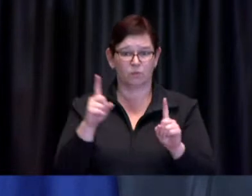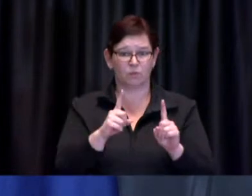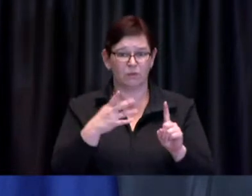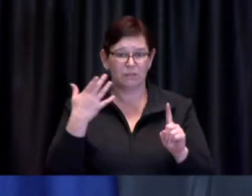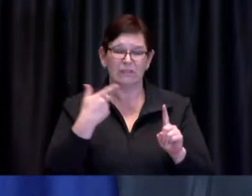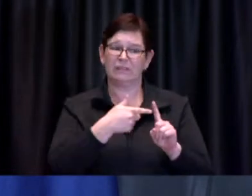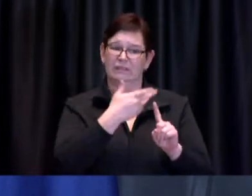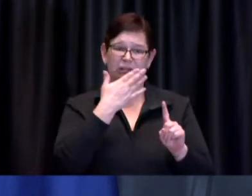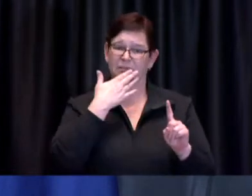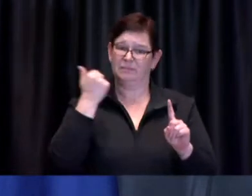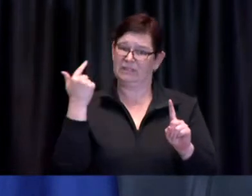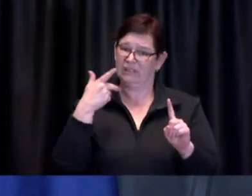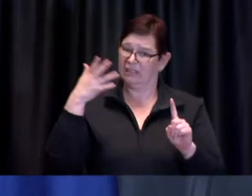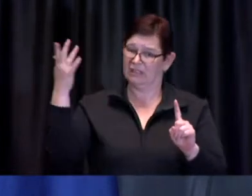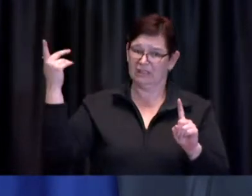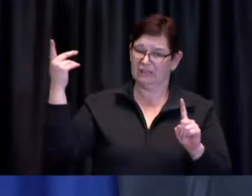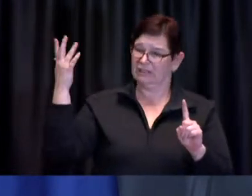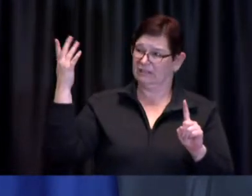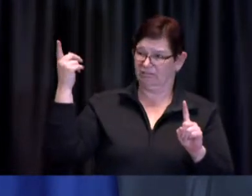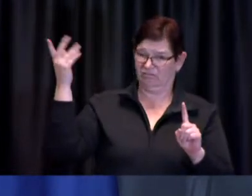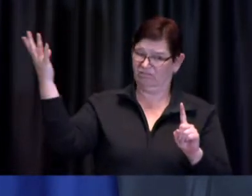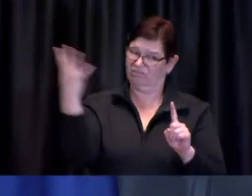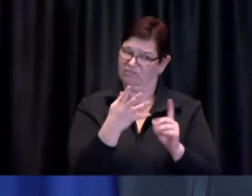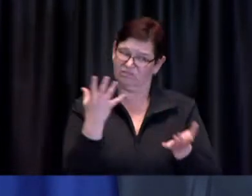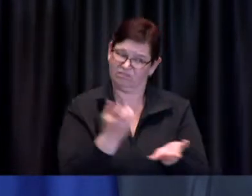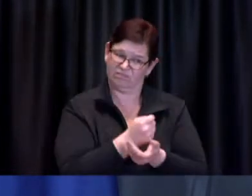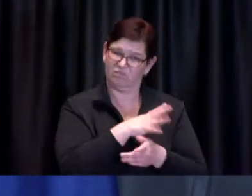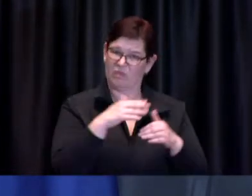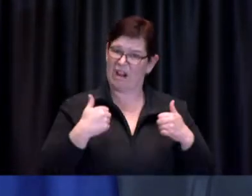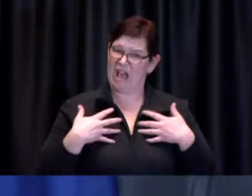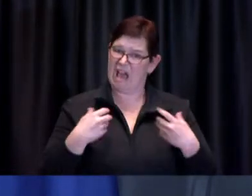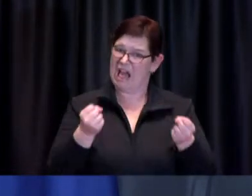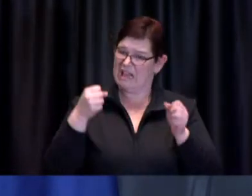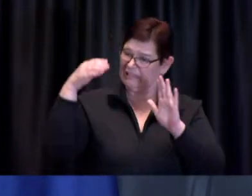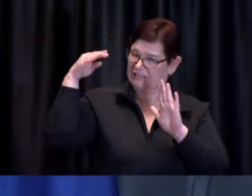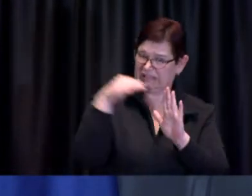was in such jeopardy that he better tell them that that might be the last chance they would